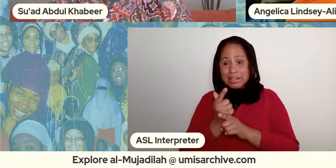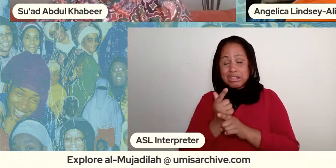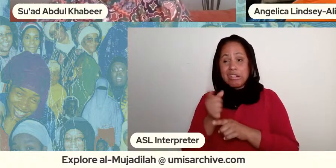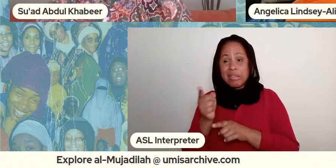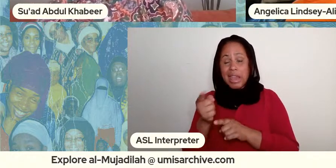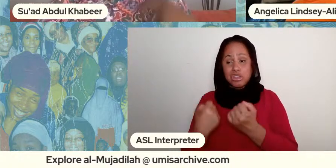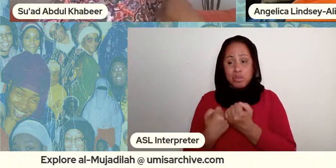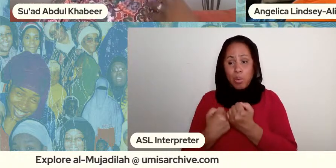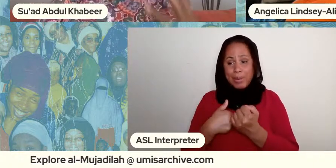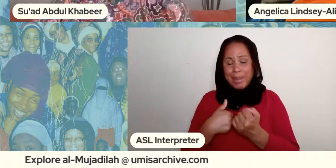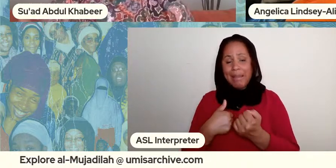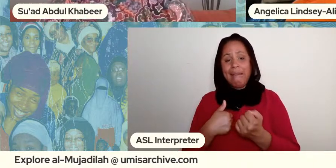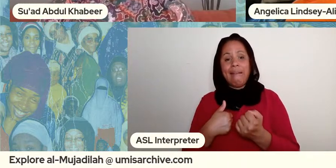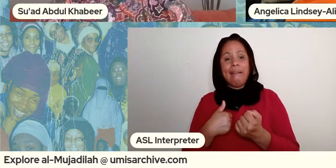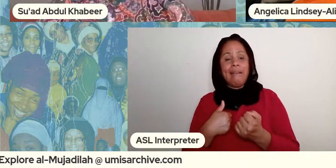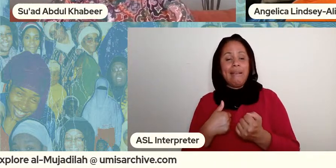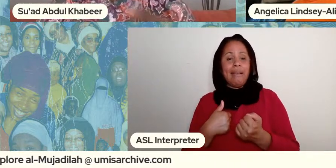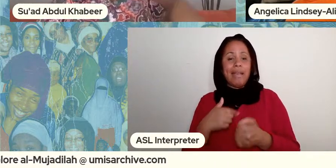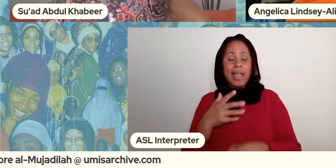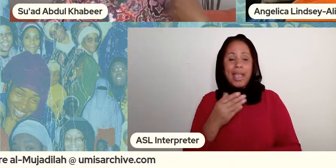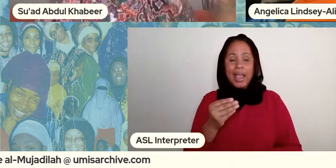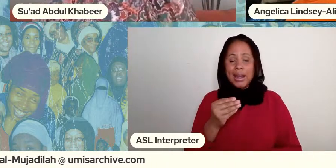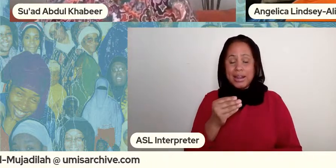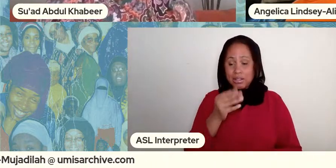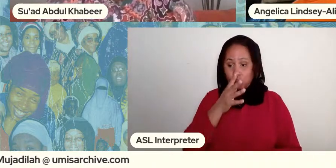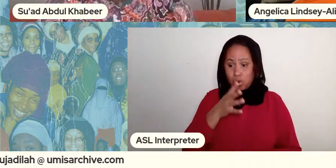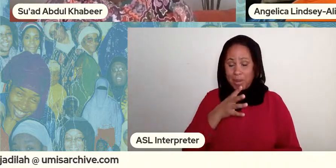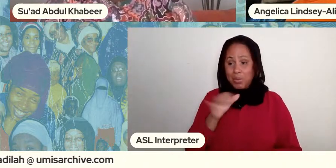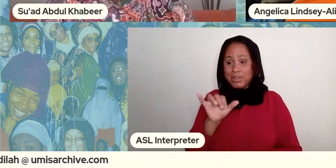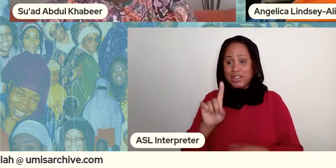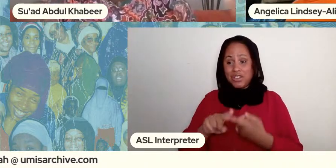friend who was like her friend and mentor she met her two weeks after becoming muslim you know